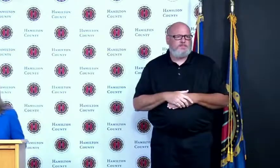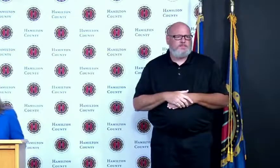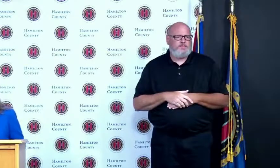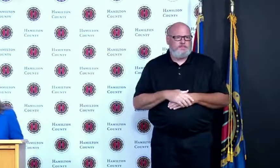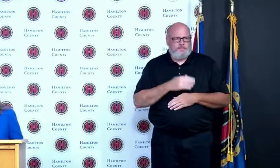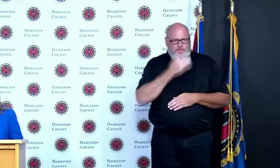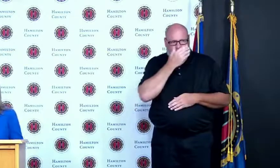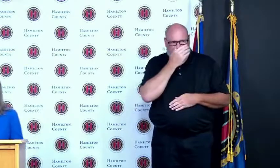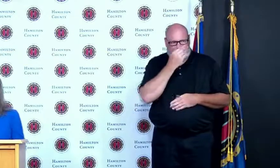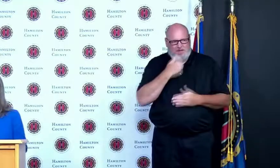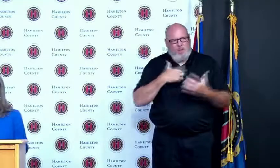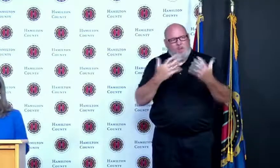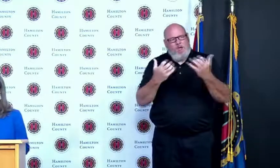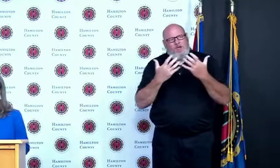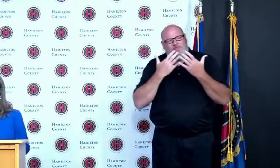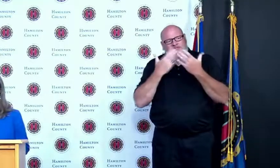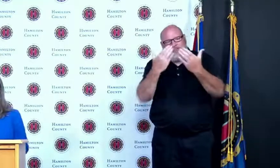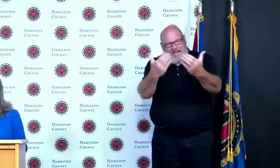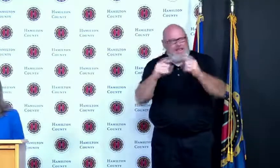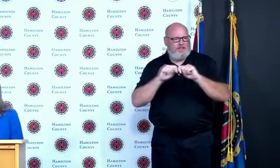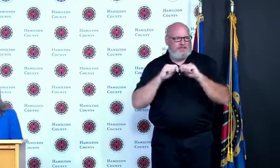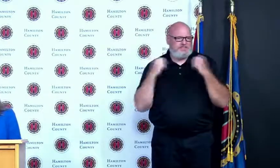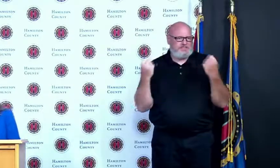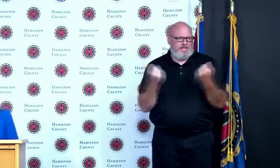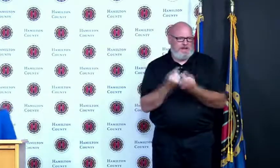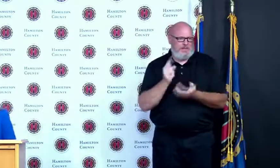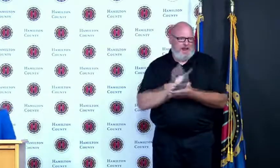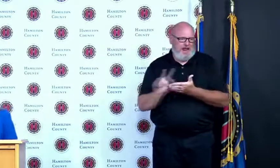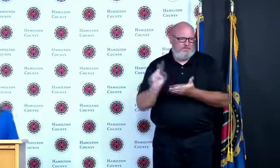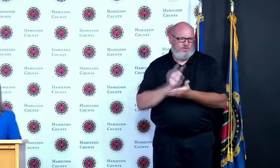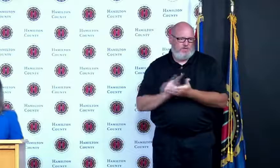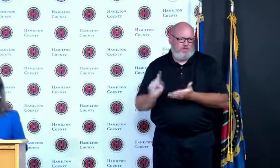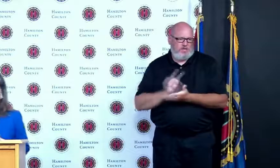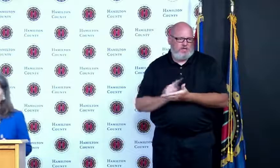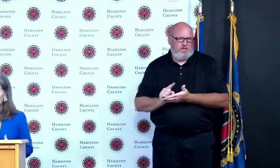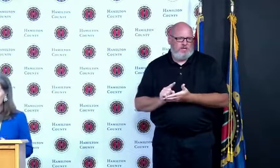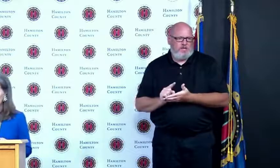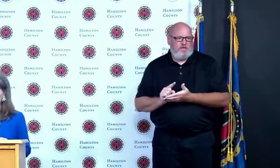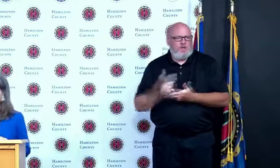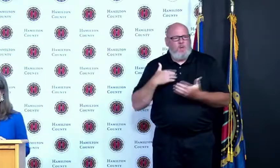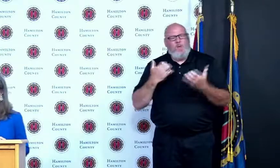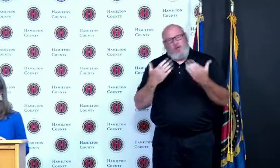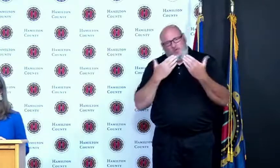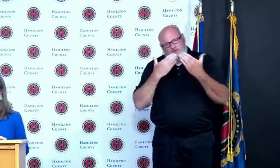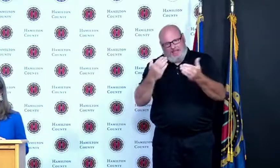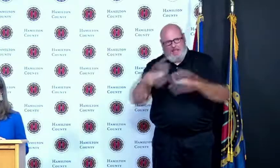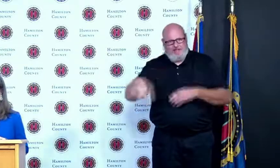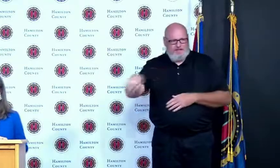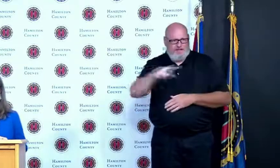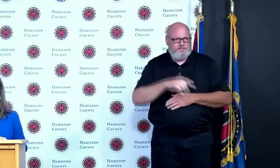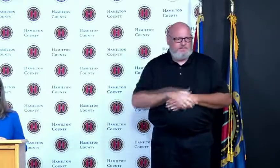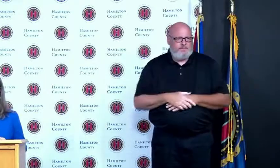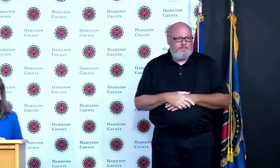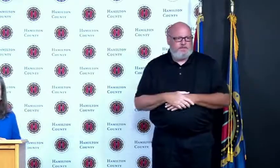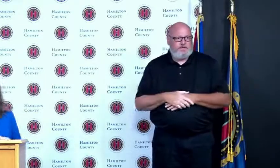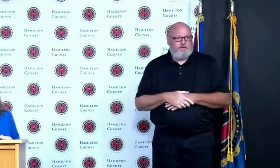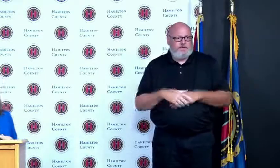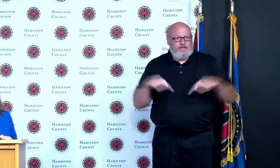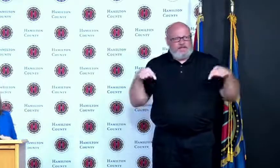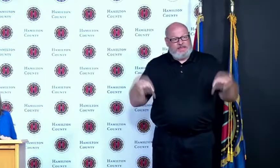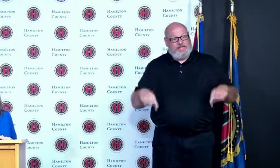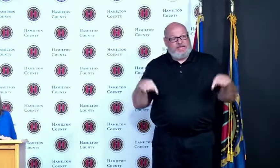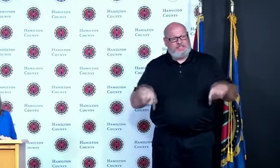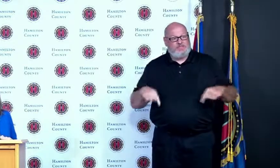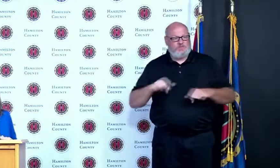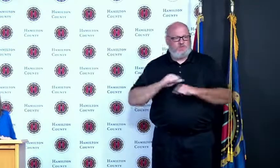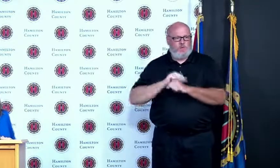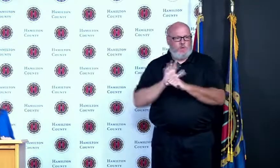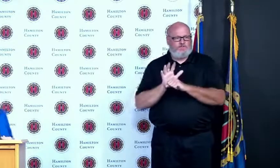helped put this together every week Covid introduced us to the effer effervescent Jay Gates